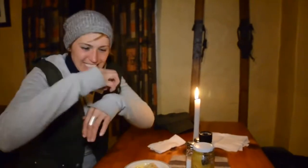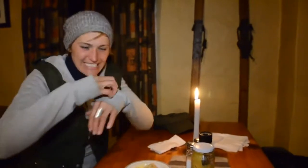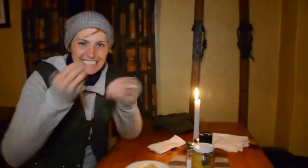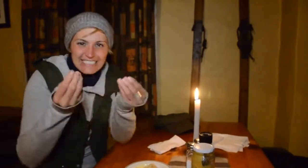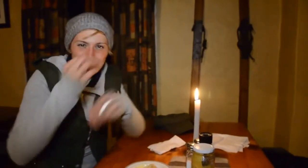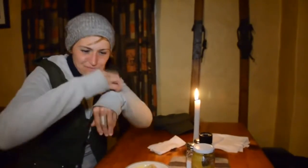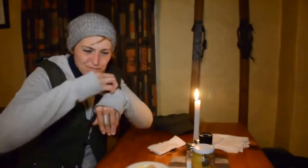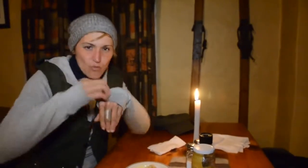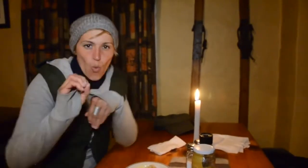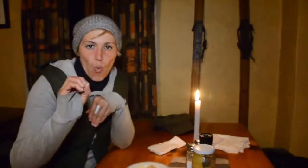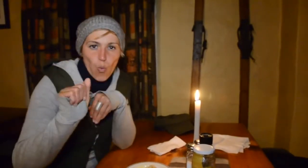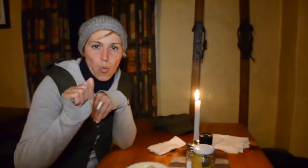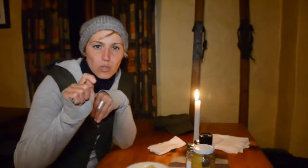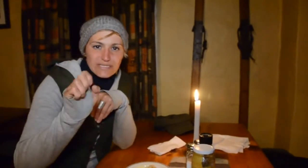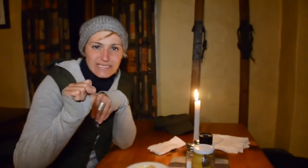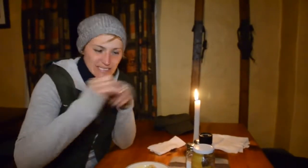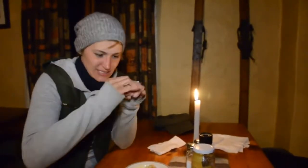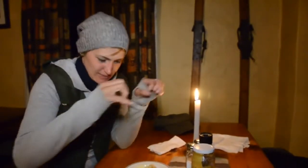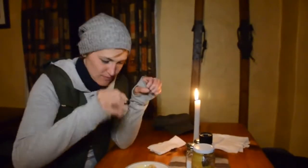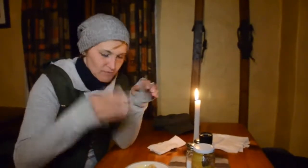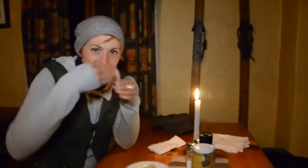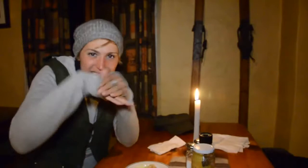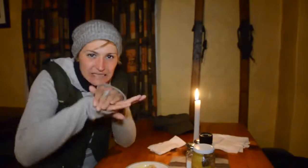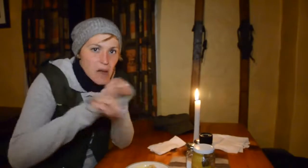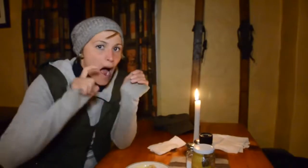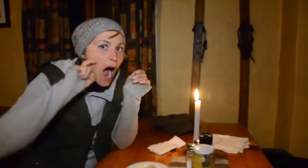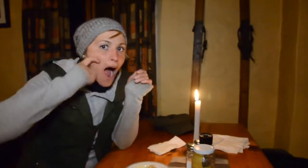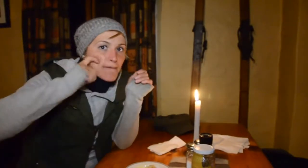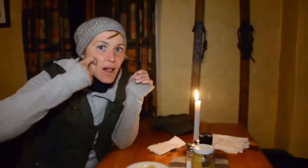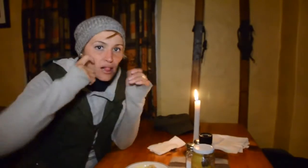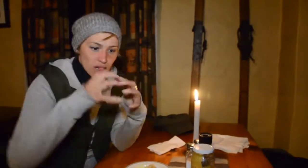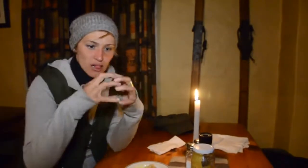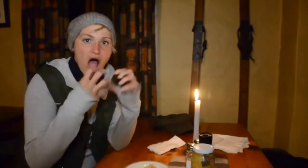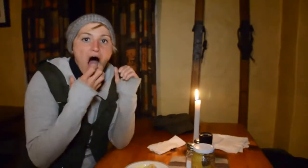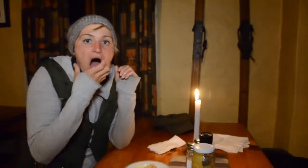Chopped apples mixed with a bit of fruit